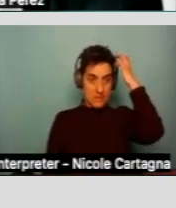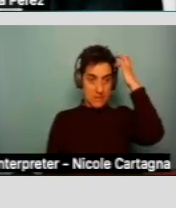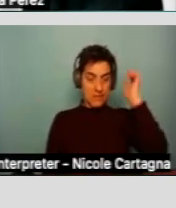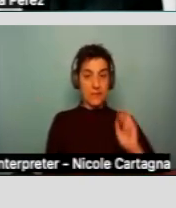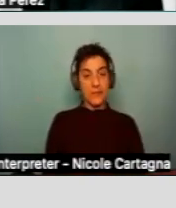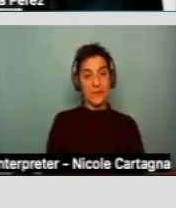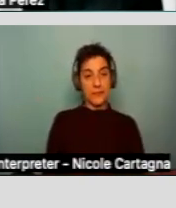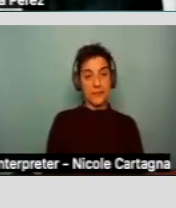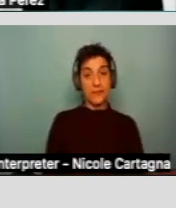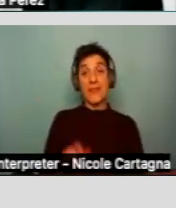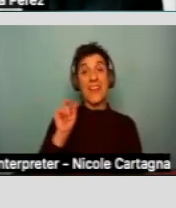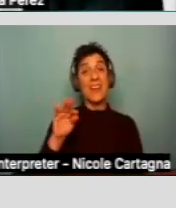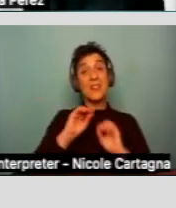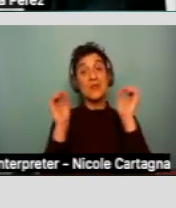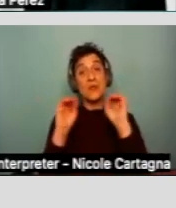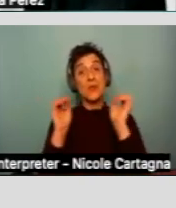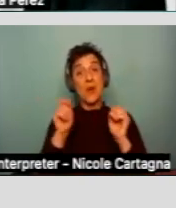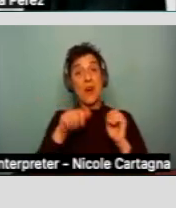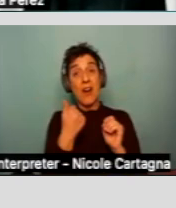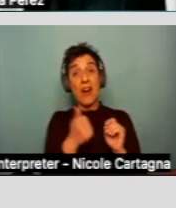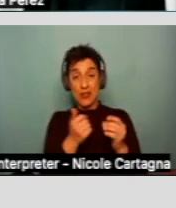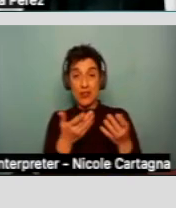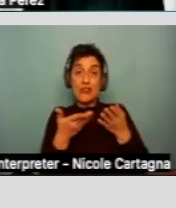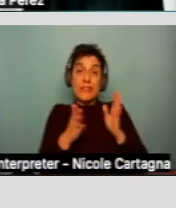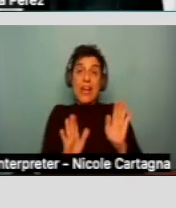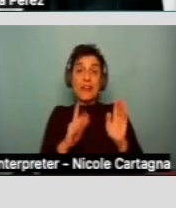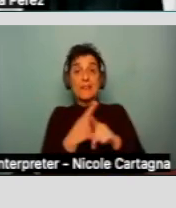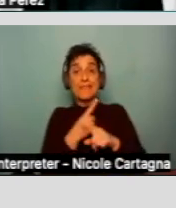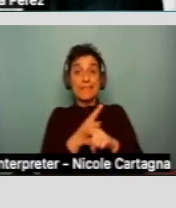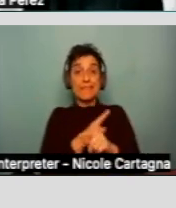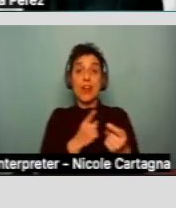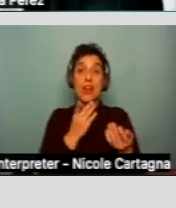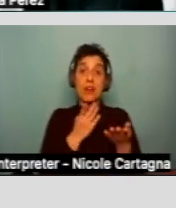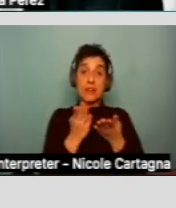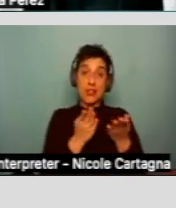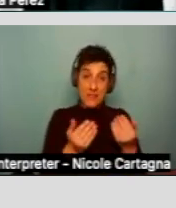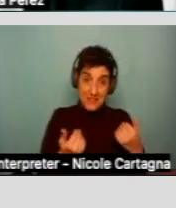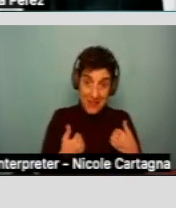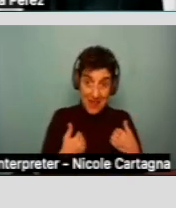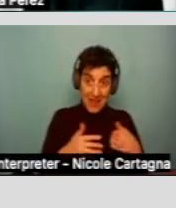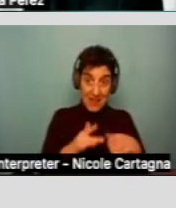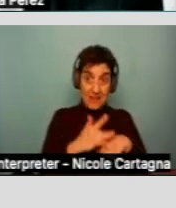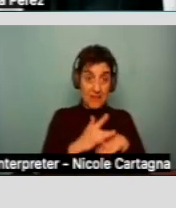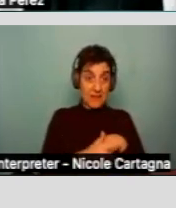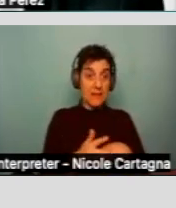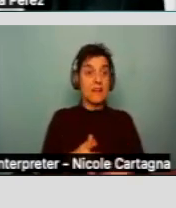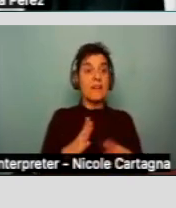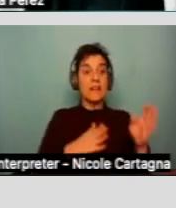If no generic resources can provide service, a regional center can provide if generic resource denies the services.